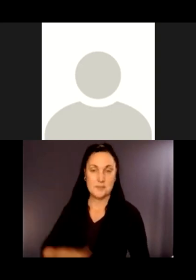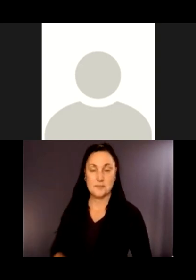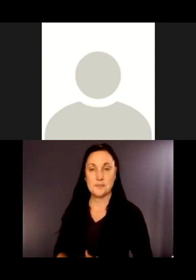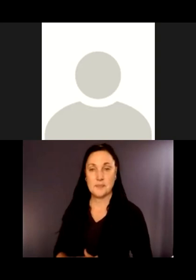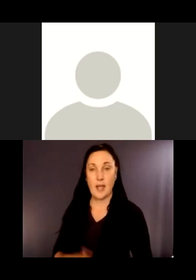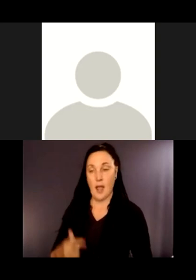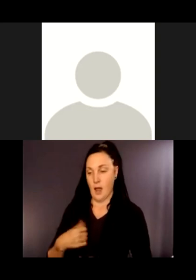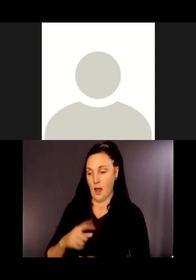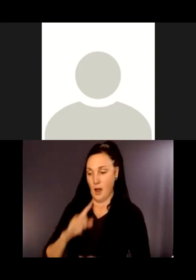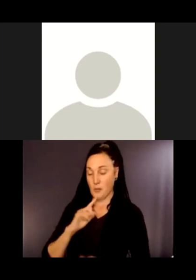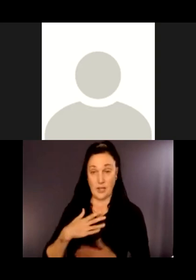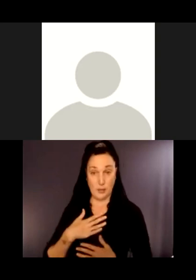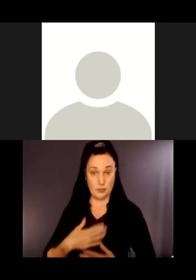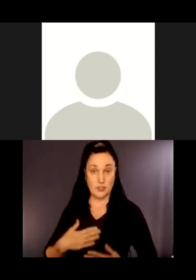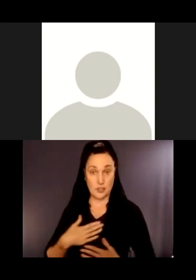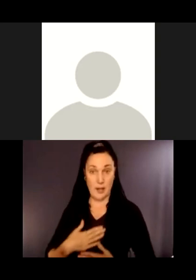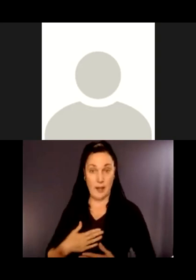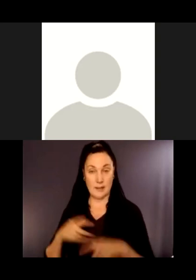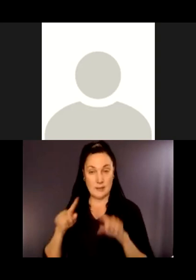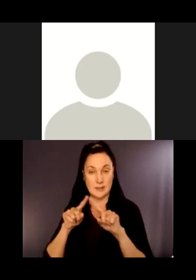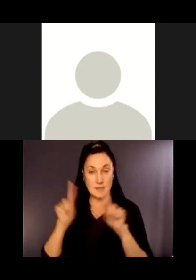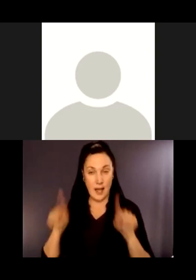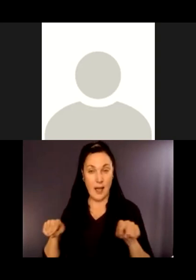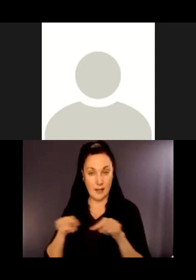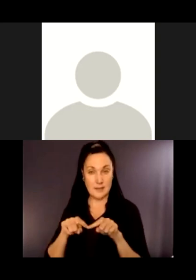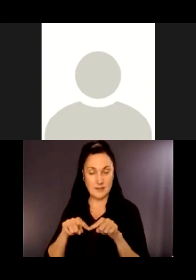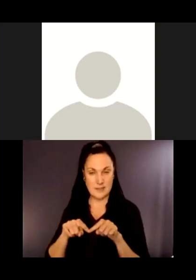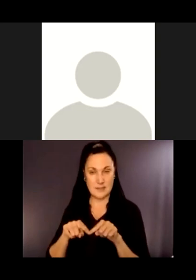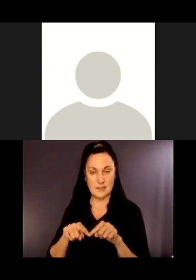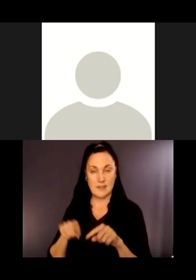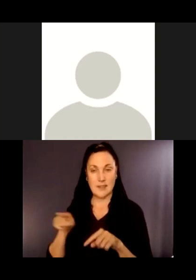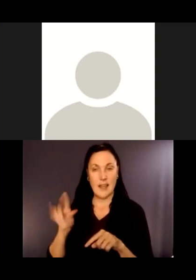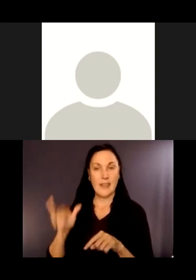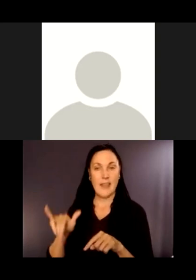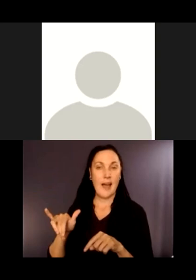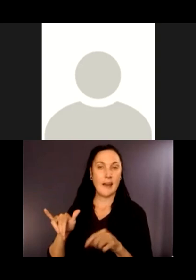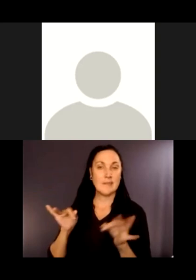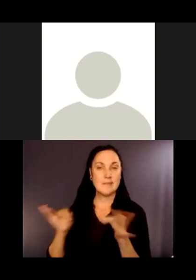I really appreciate signage in the kiosk that tells me about